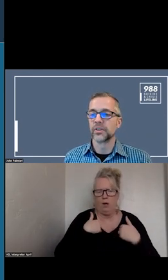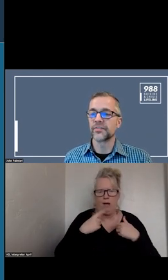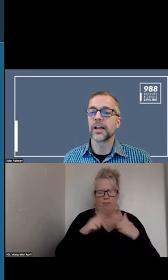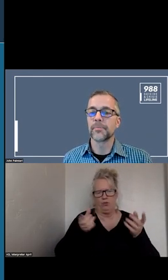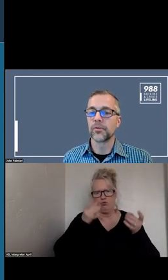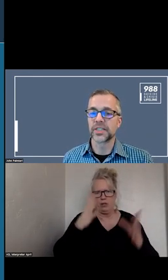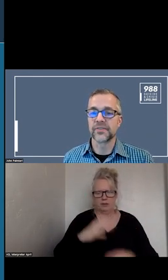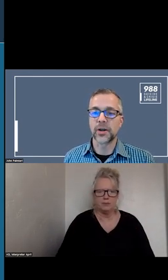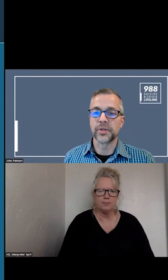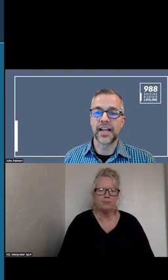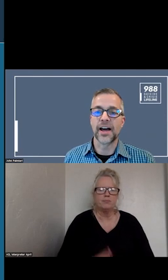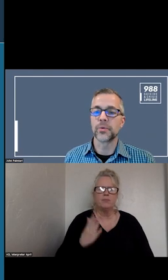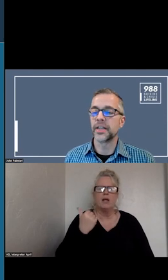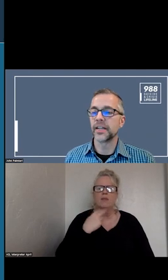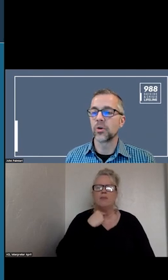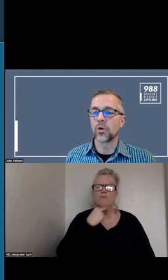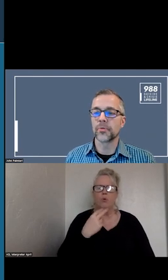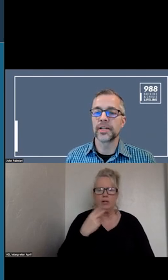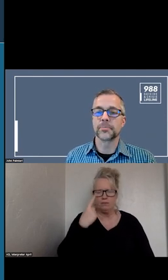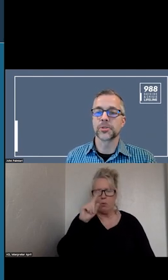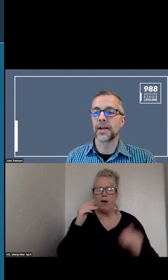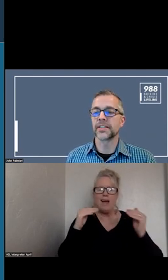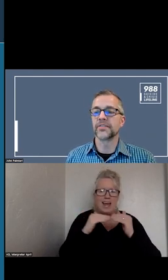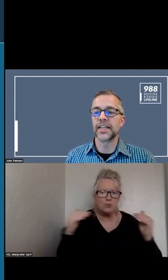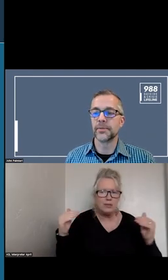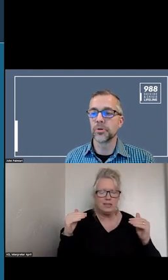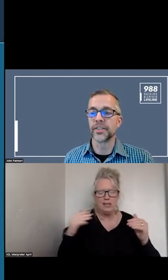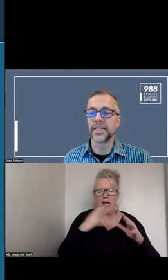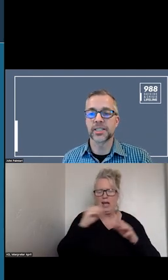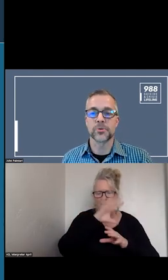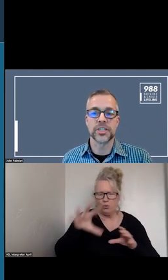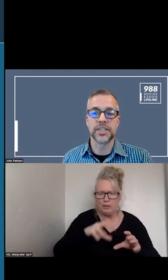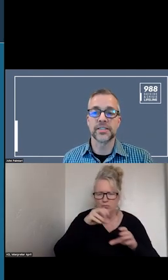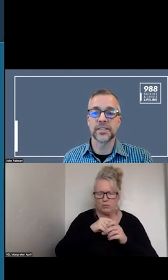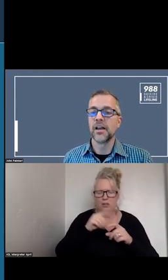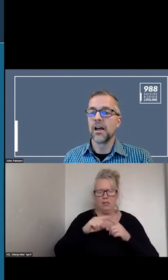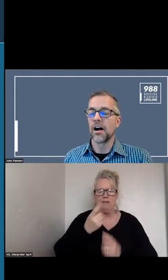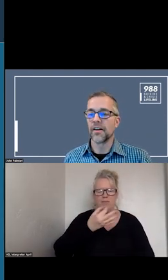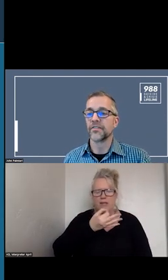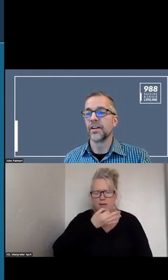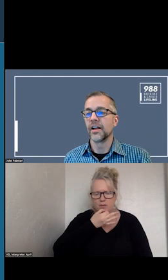LIFTING UP THE VOICE OF EQUITY. HOW DO WE HEAR THE VOICE OF